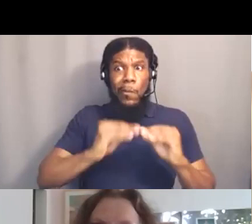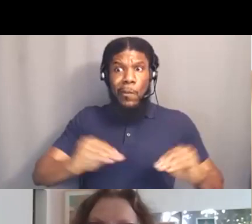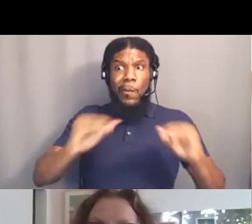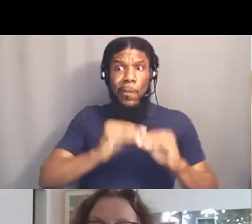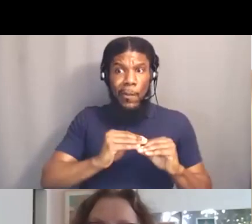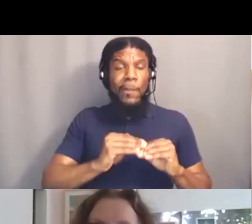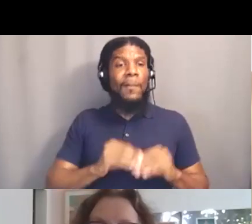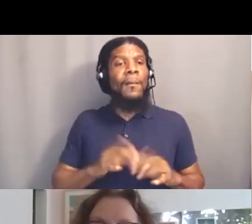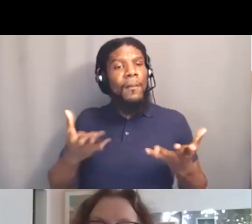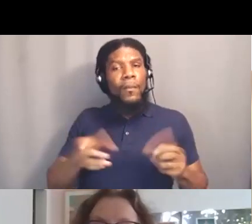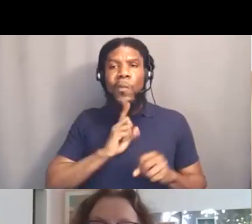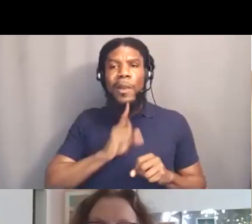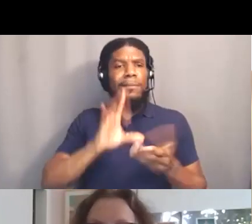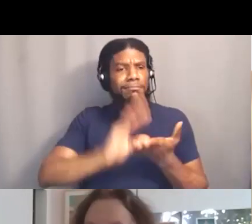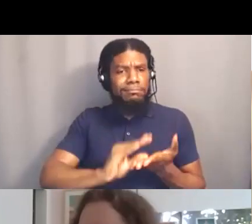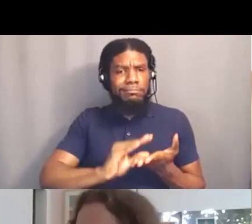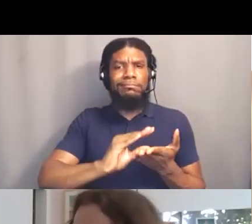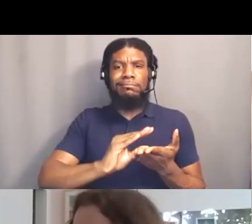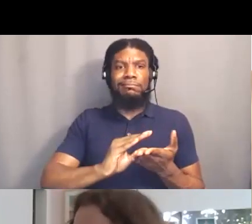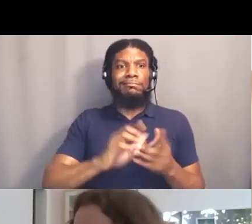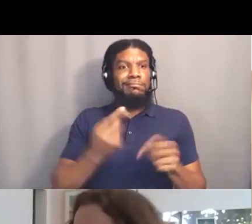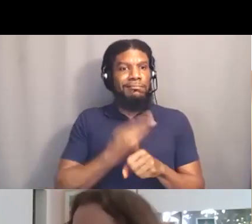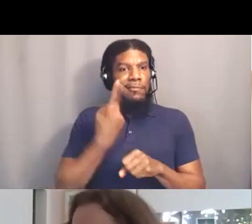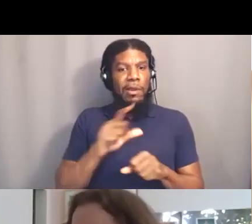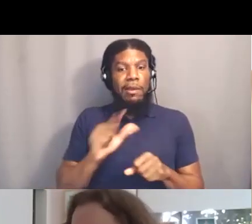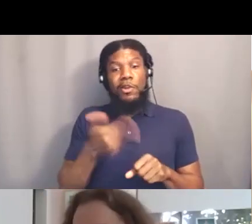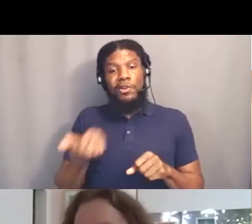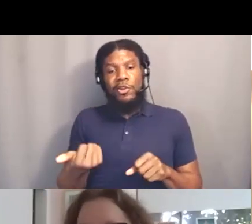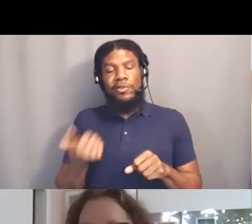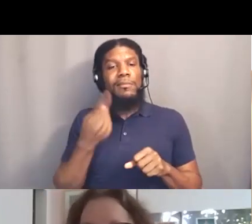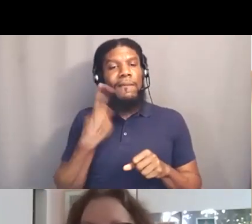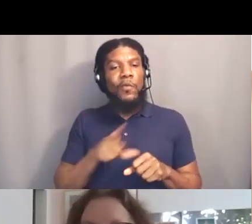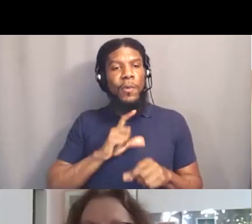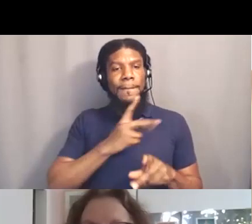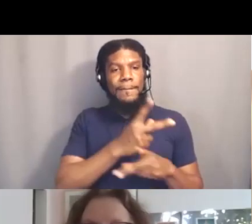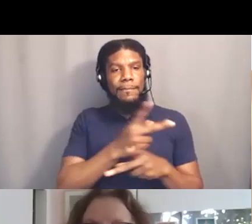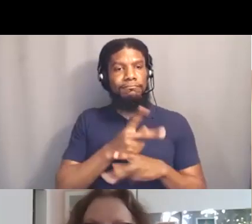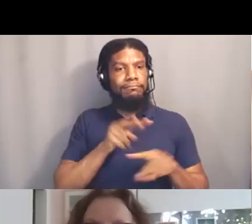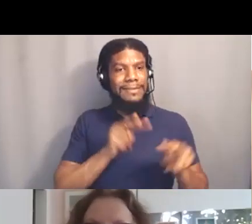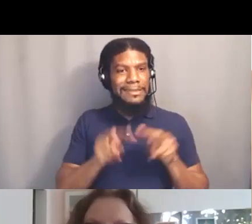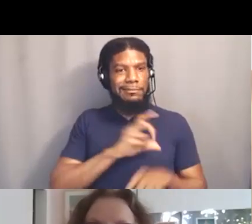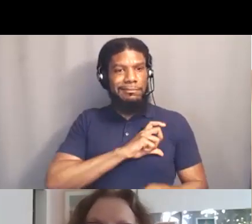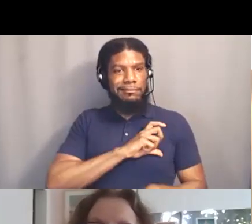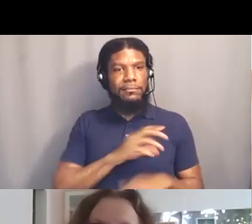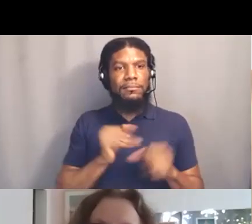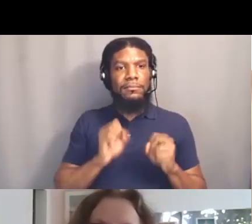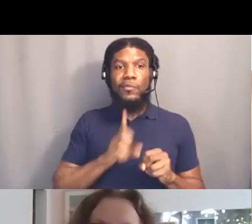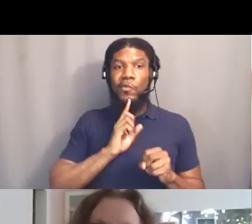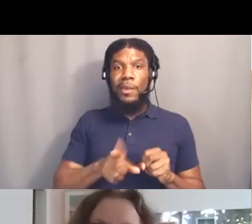And so the Budget and Finance Chair, Paul Krekorian has refused to calendar that amendment